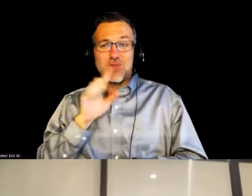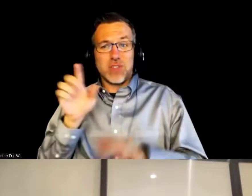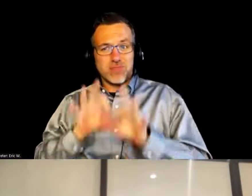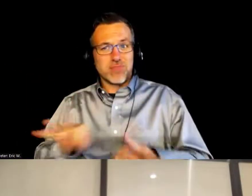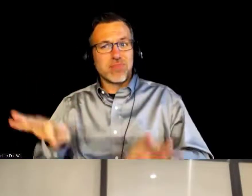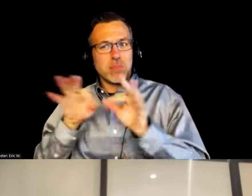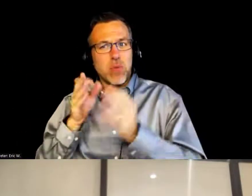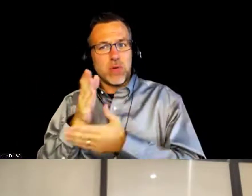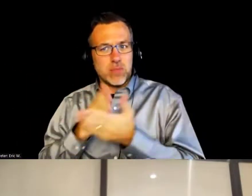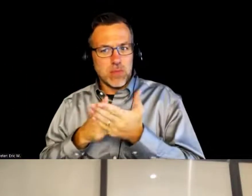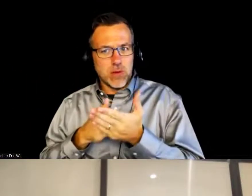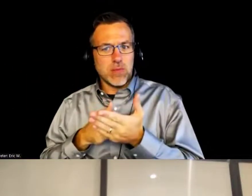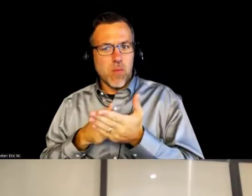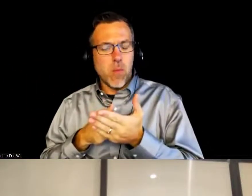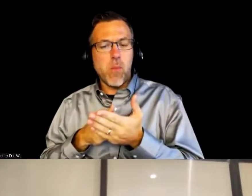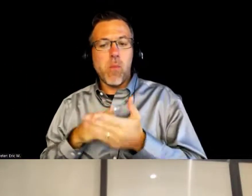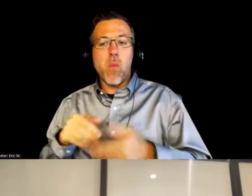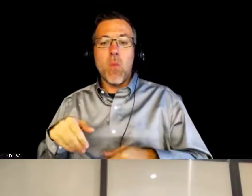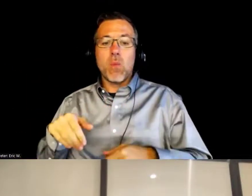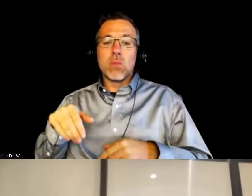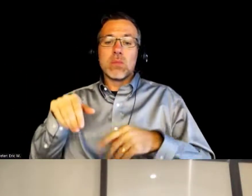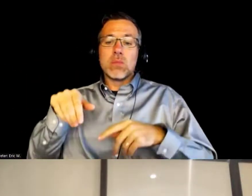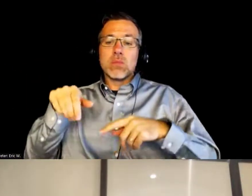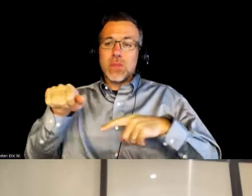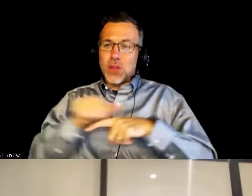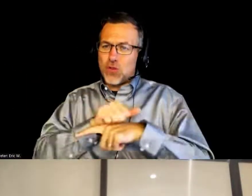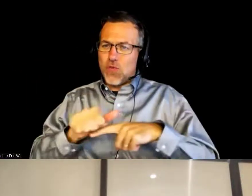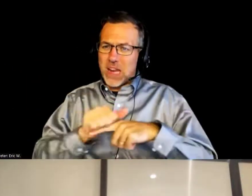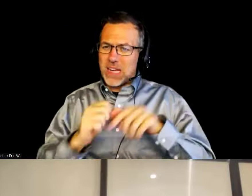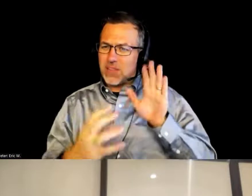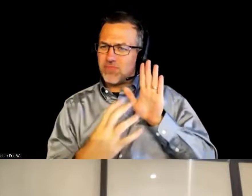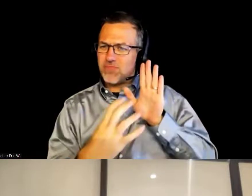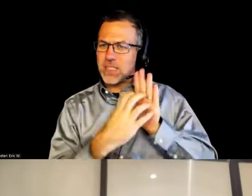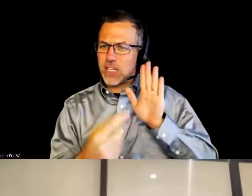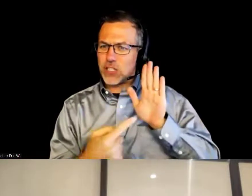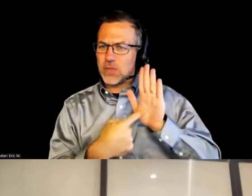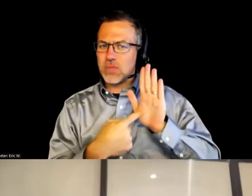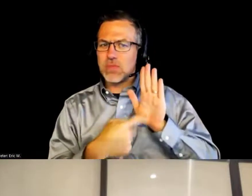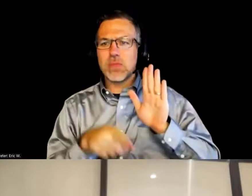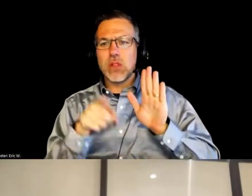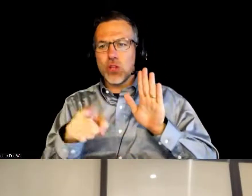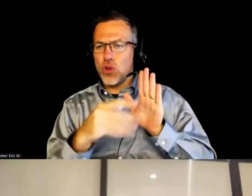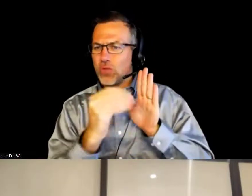Because the training section is where you would explain how you're going to get to your destination